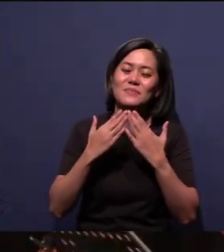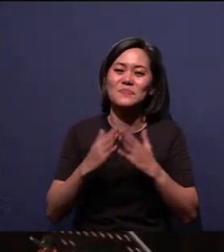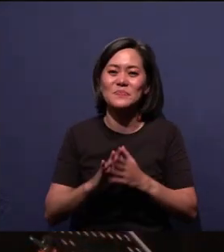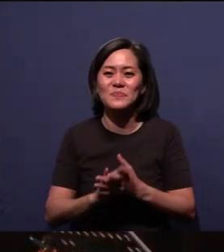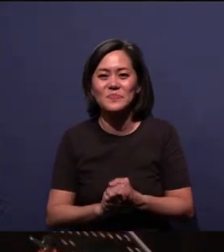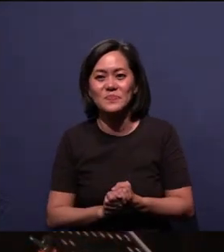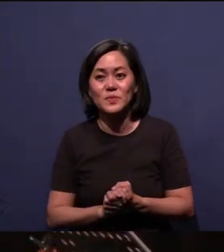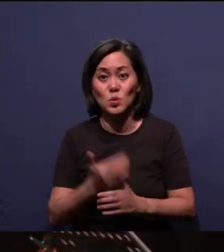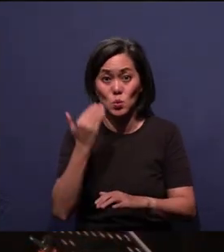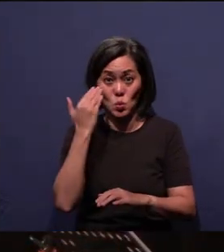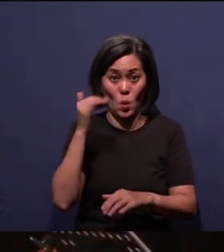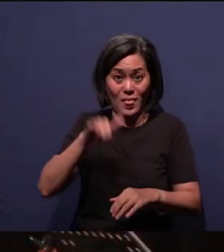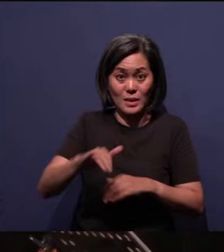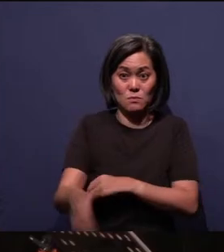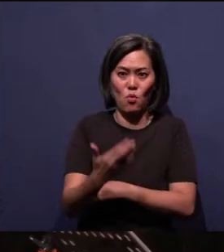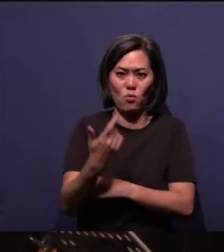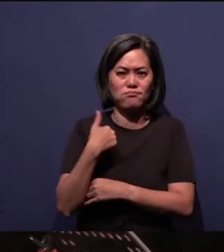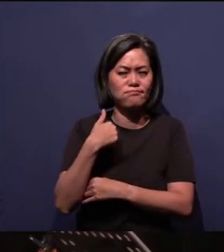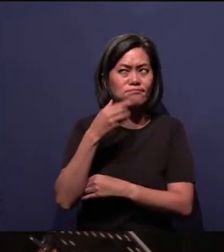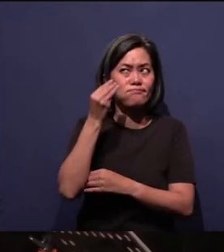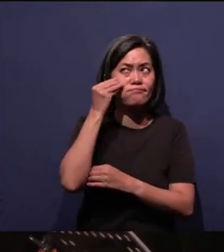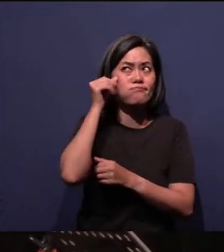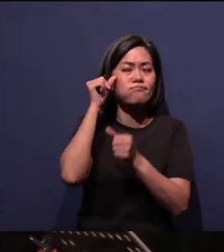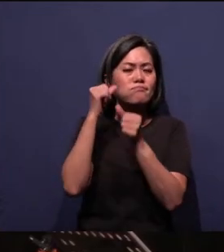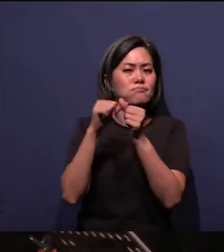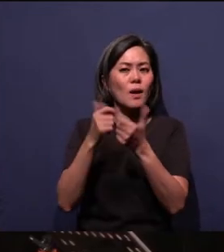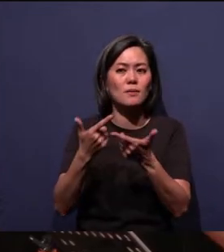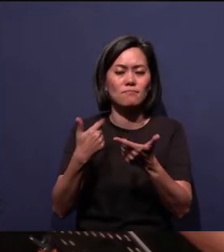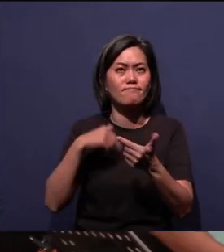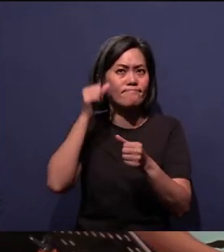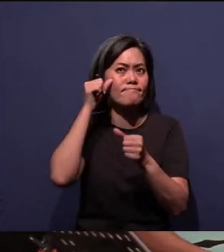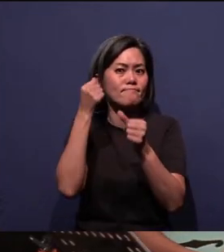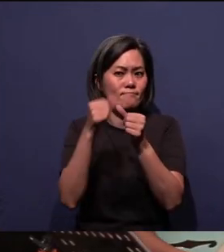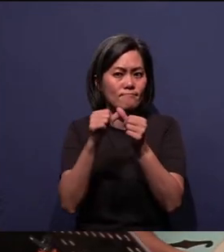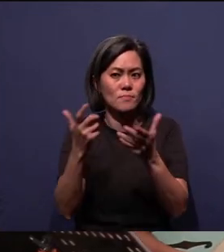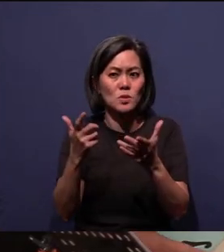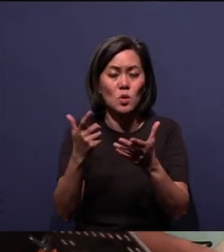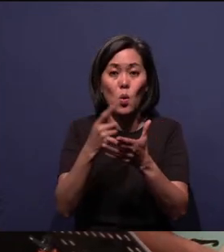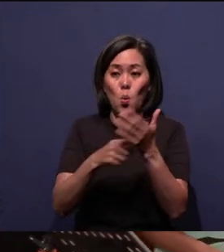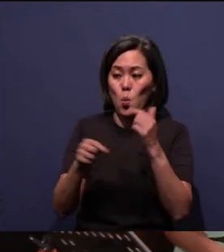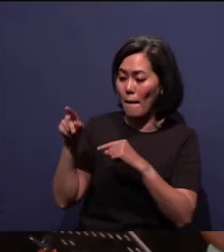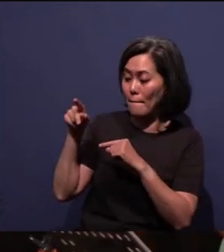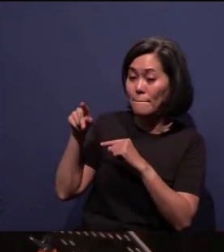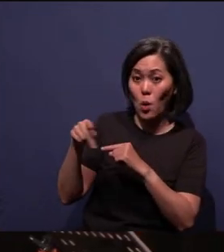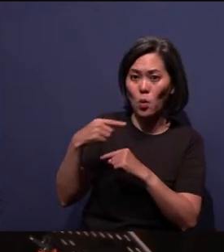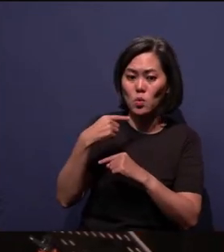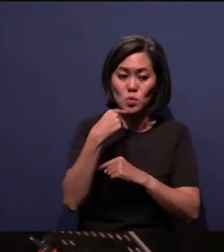You know this morning I was reminded, I was reminded of what Paul said to rejoice always